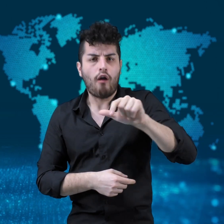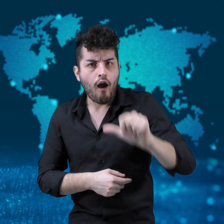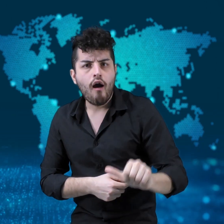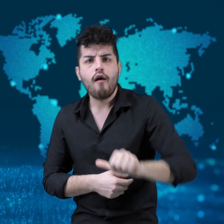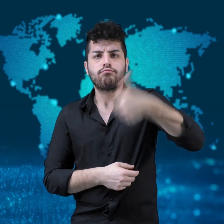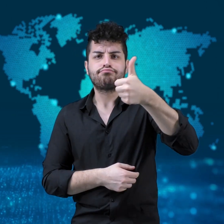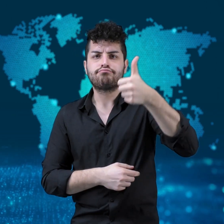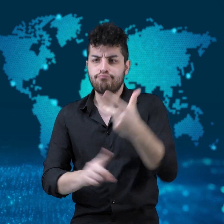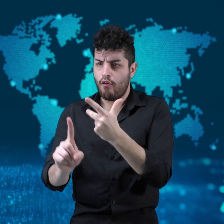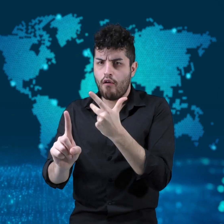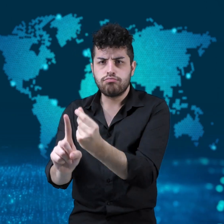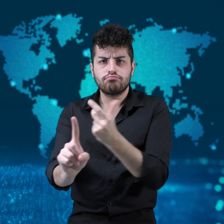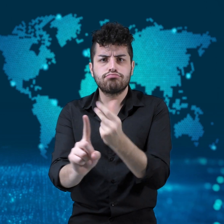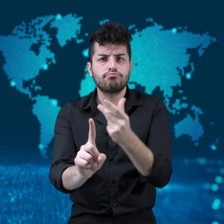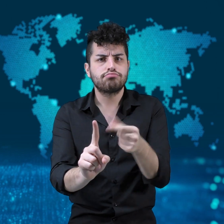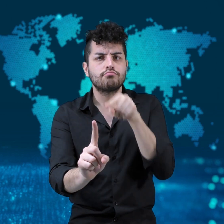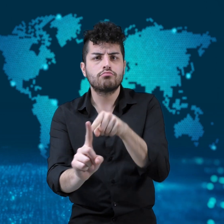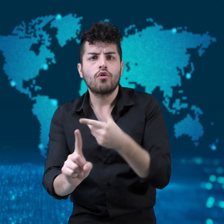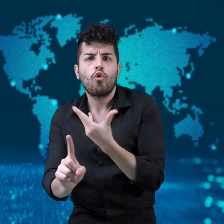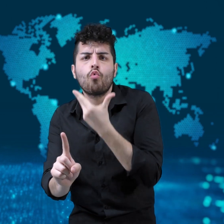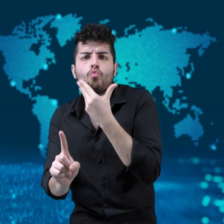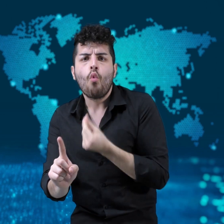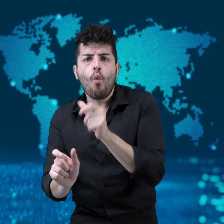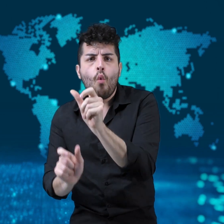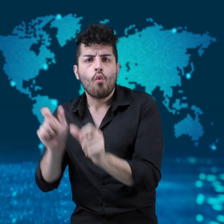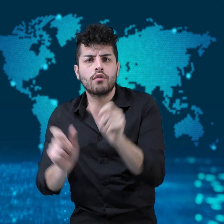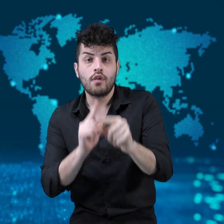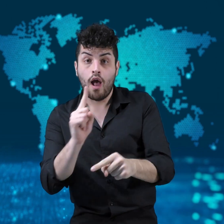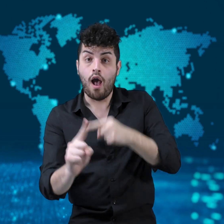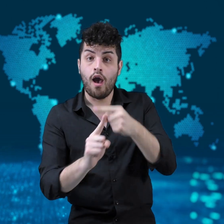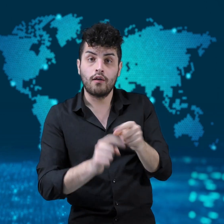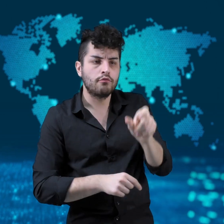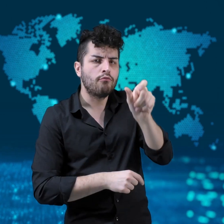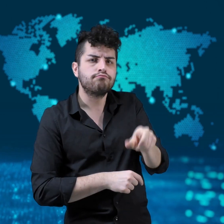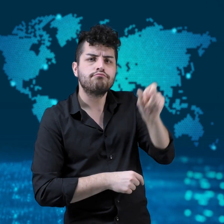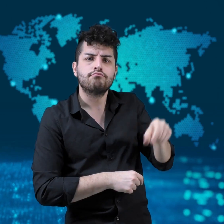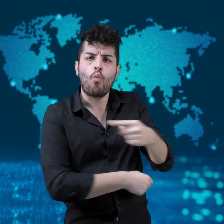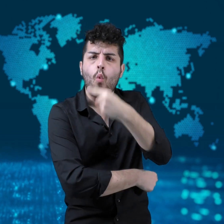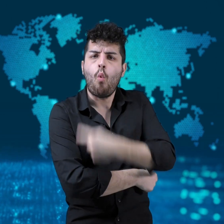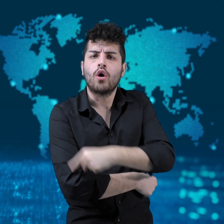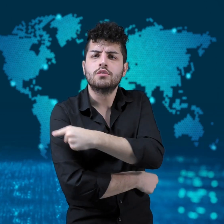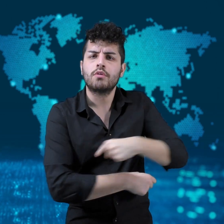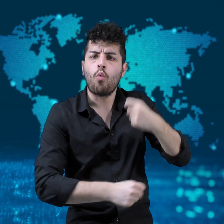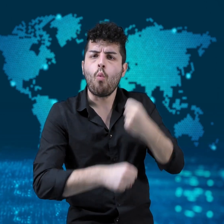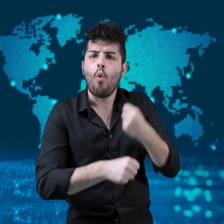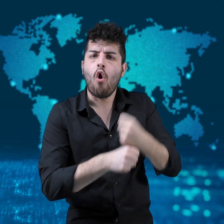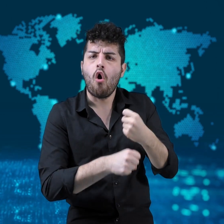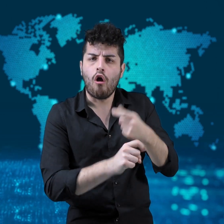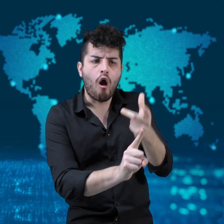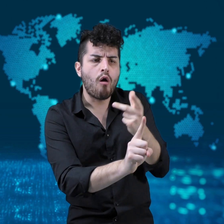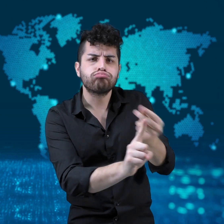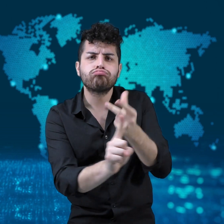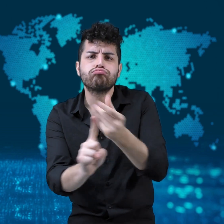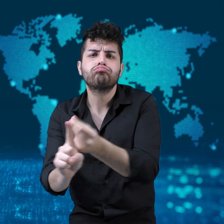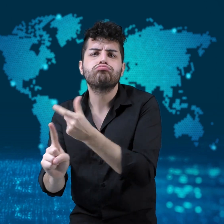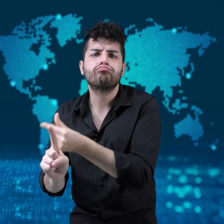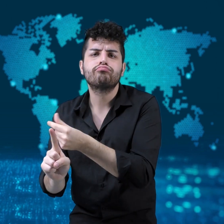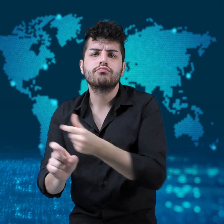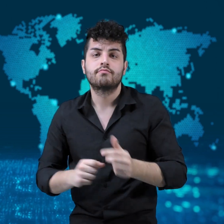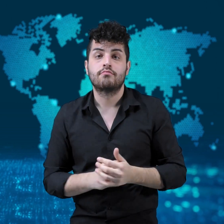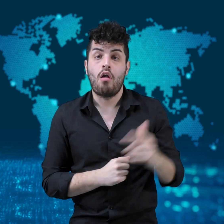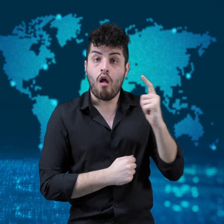The US, Canada, and Britain have made it a priority to vaccinate